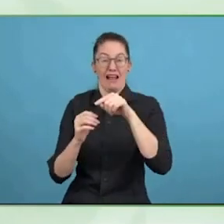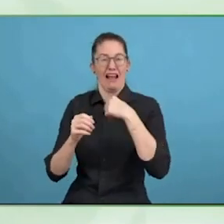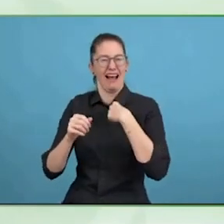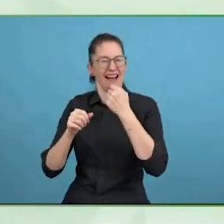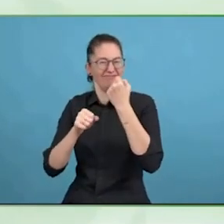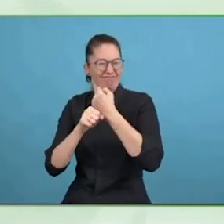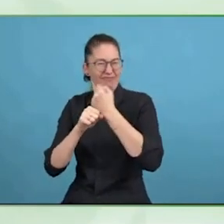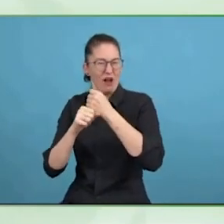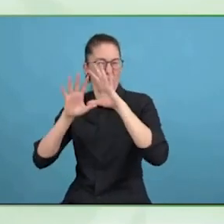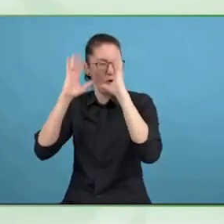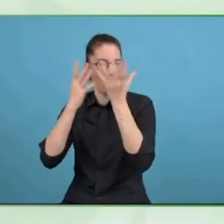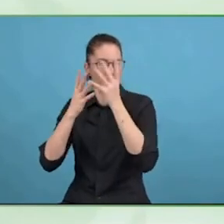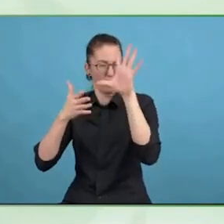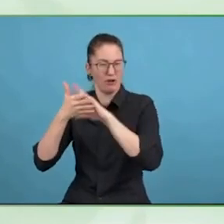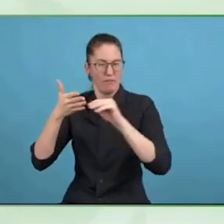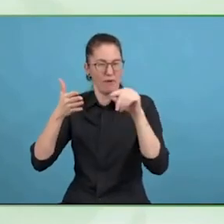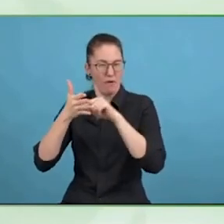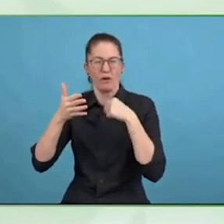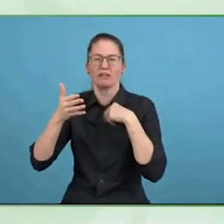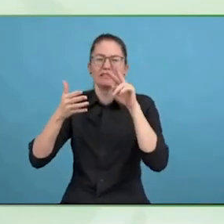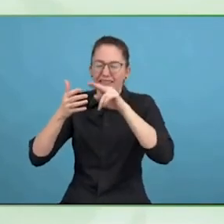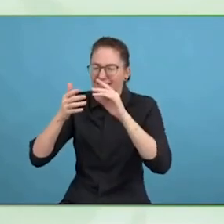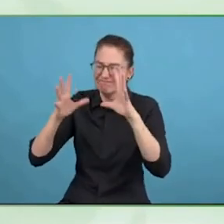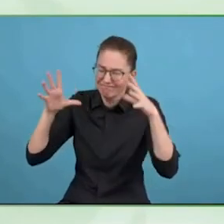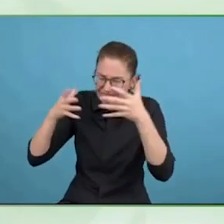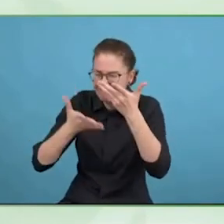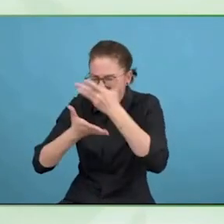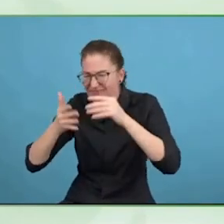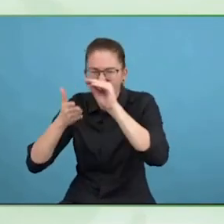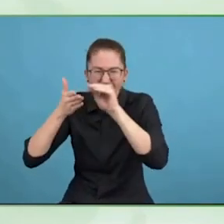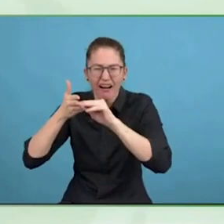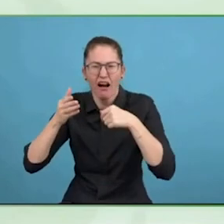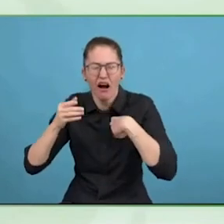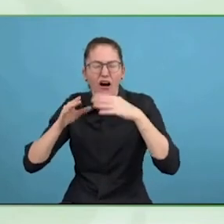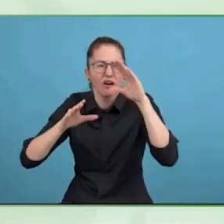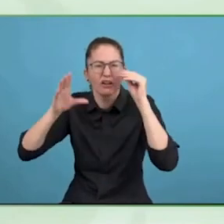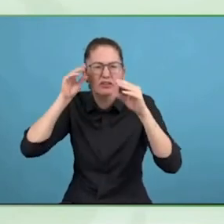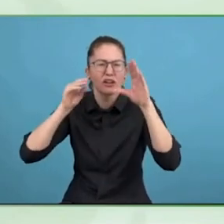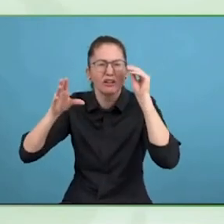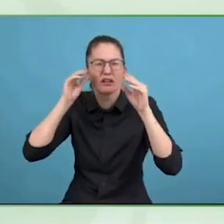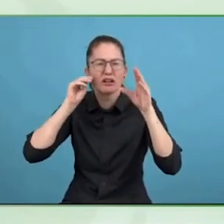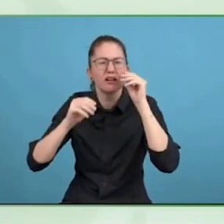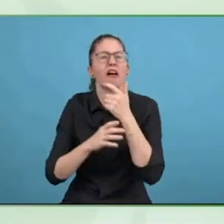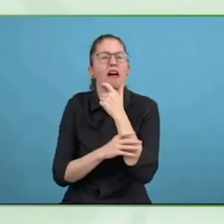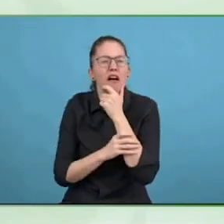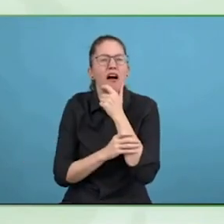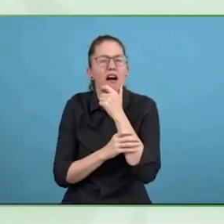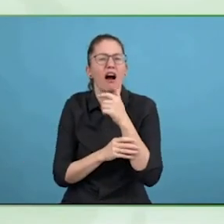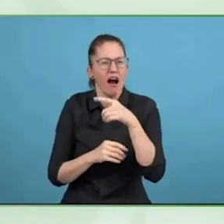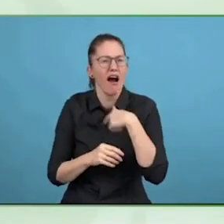next years, to really make those good practice work in the ground. So, that's my takeaway.